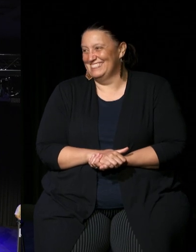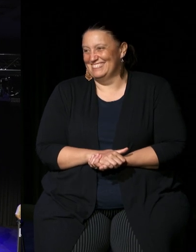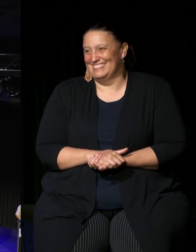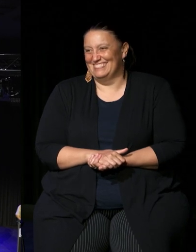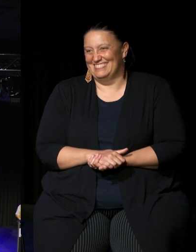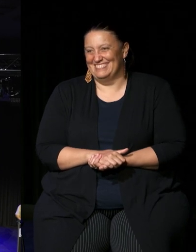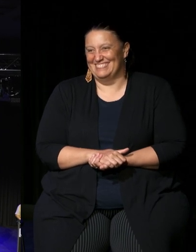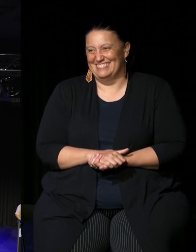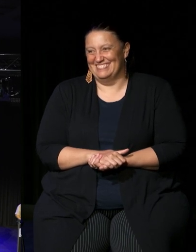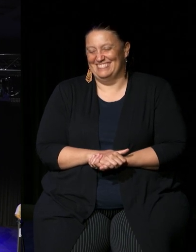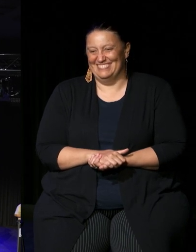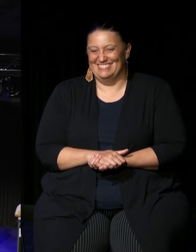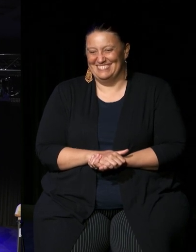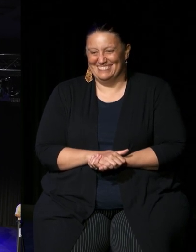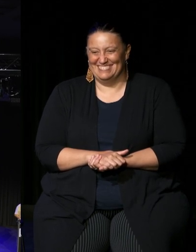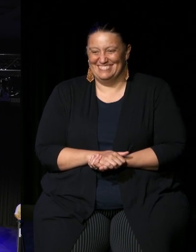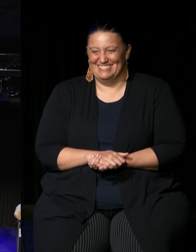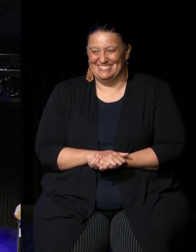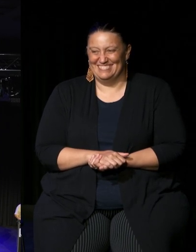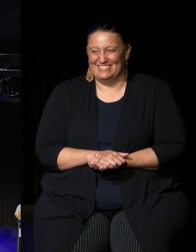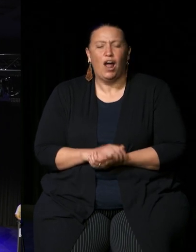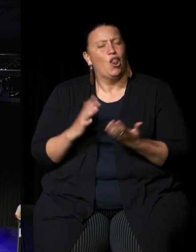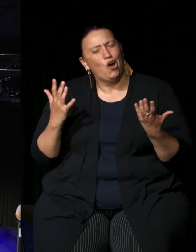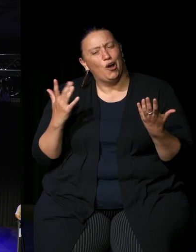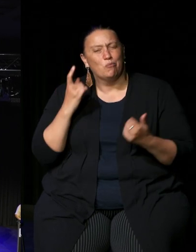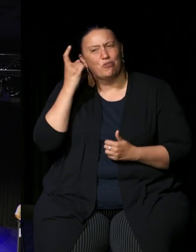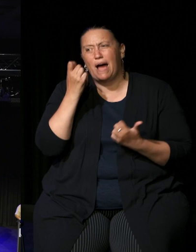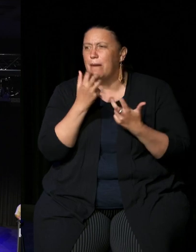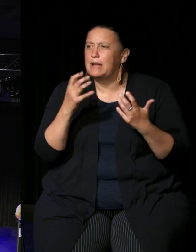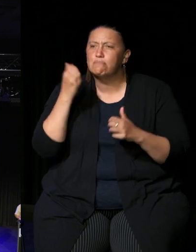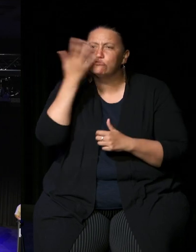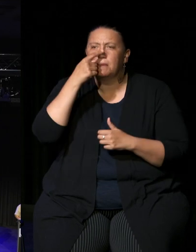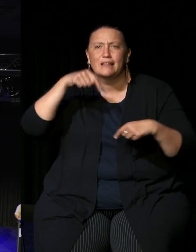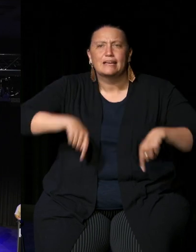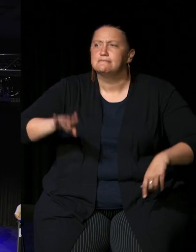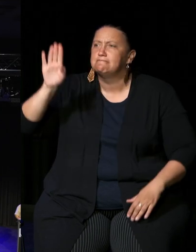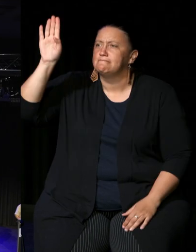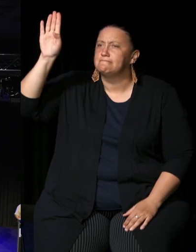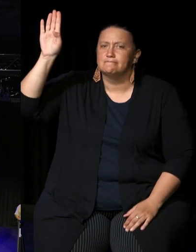okay look I was just wondering how many Aboriginal people are there here can you put your hands up